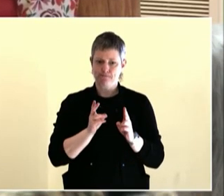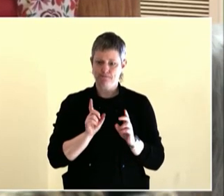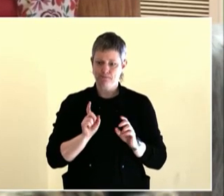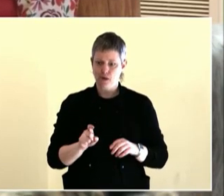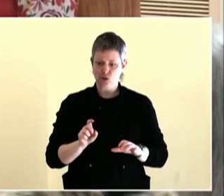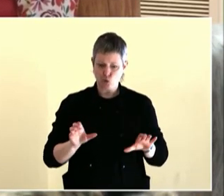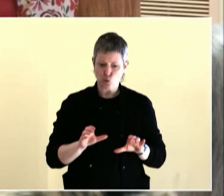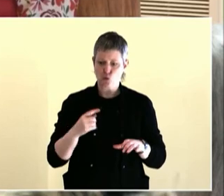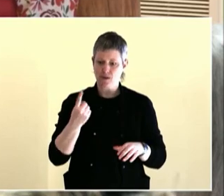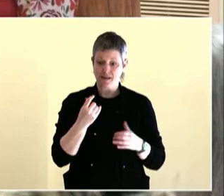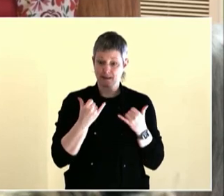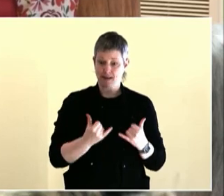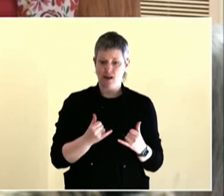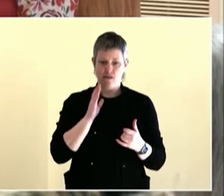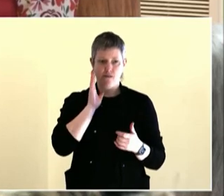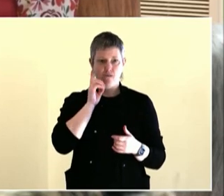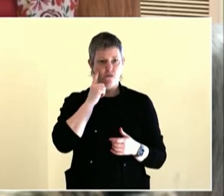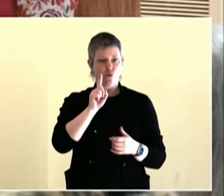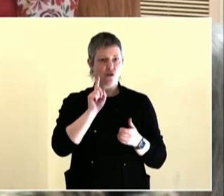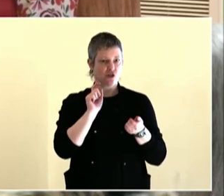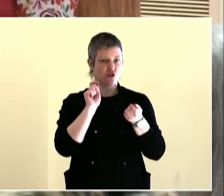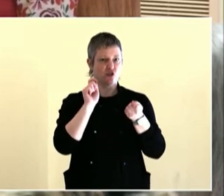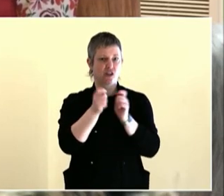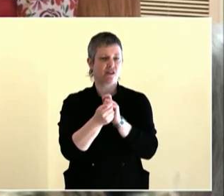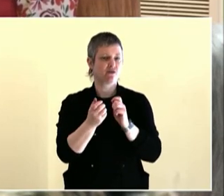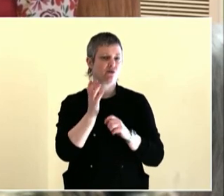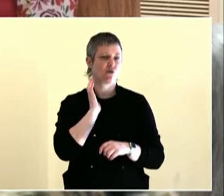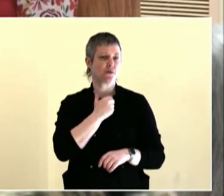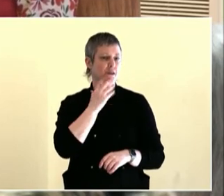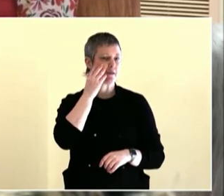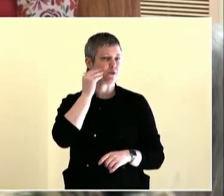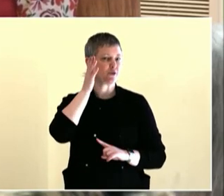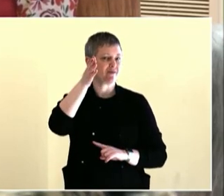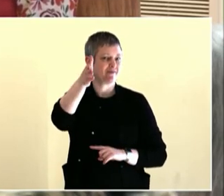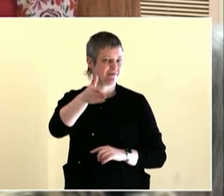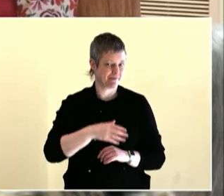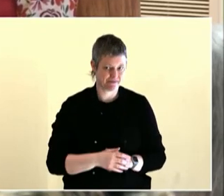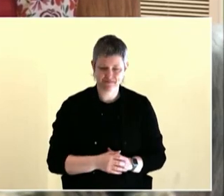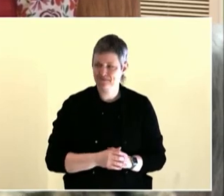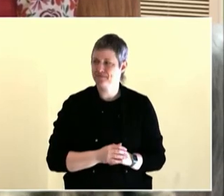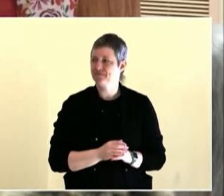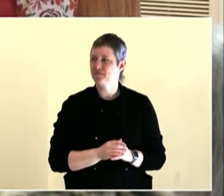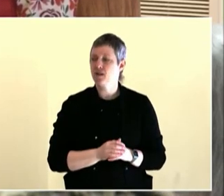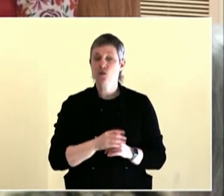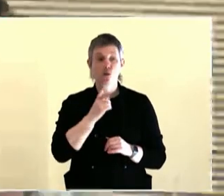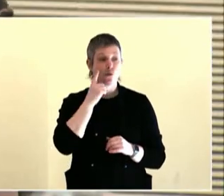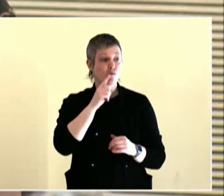all have focused on that in different ways, and Antonio, saying that you are the expert of your own experience.